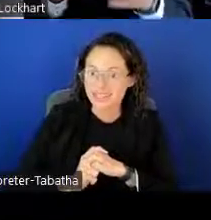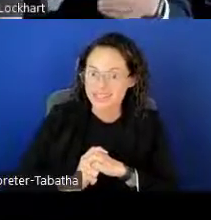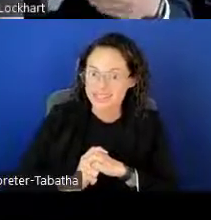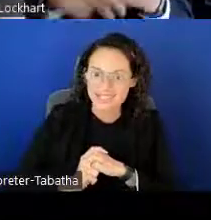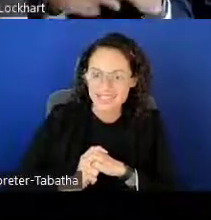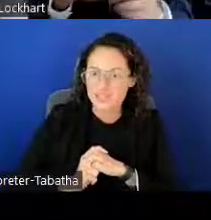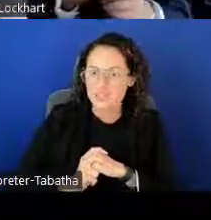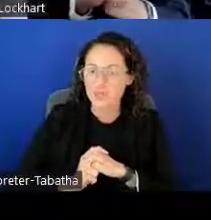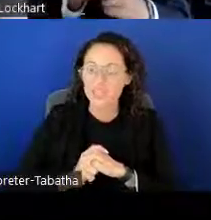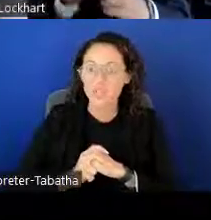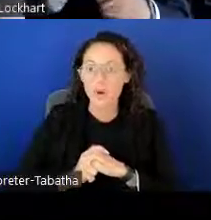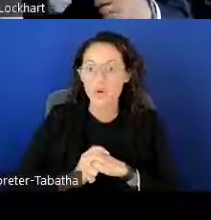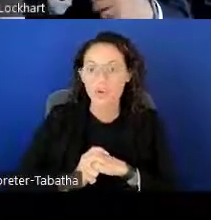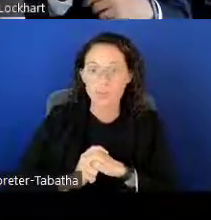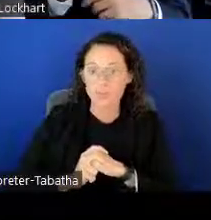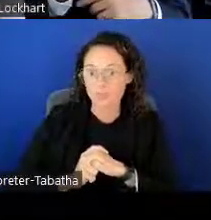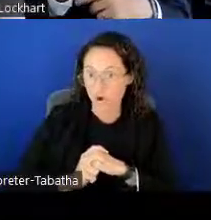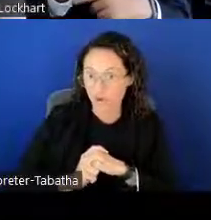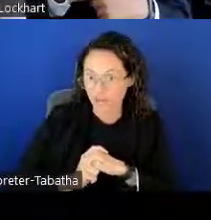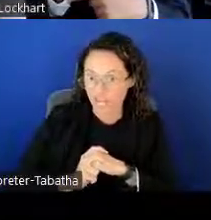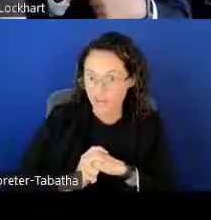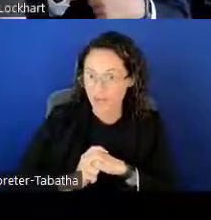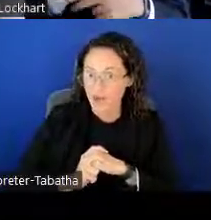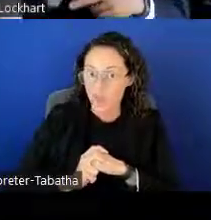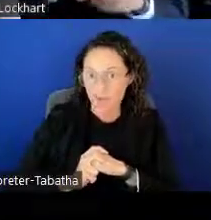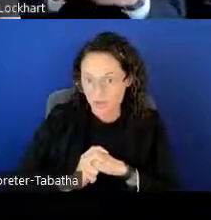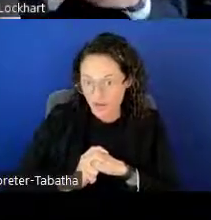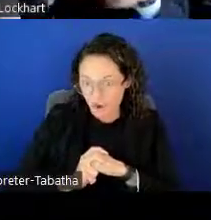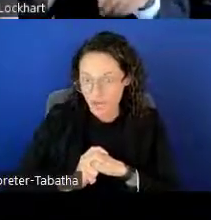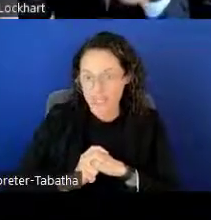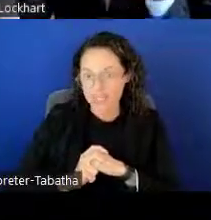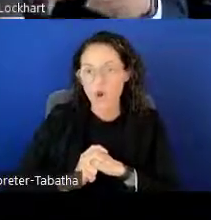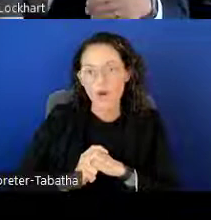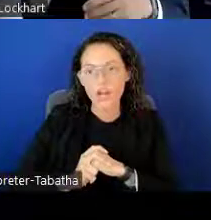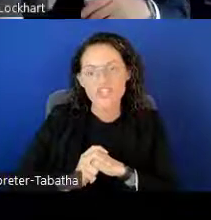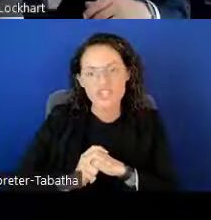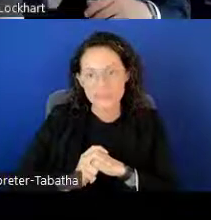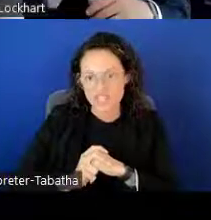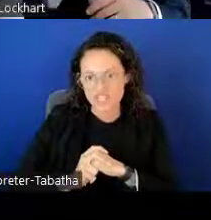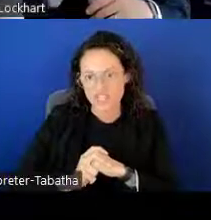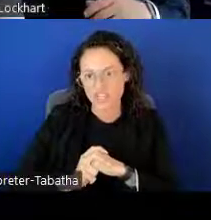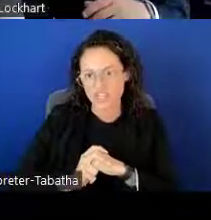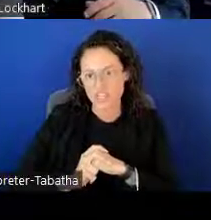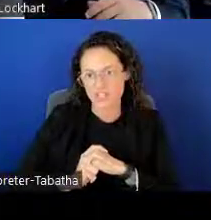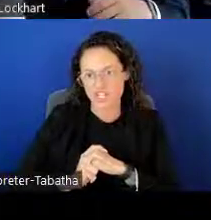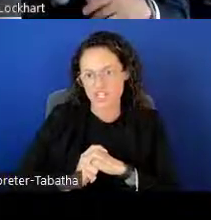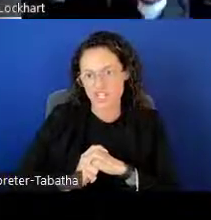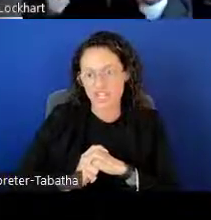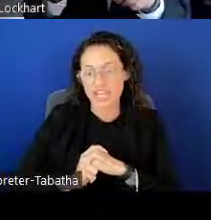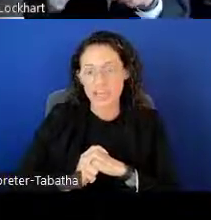and listen in to the Loan Repayment Program webinar. As Omar had just mentioned during the introduction,